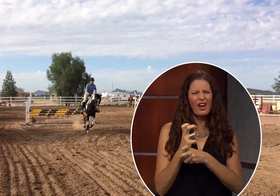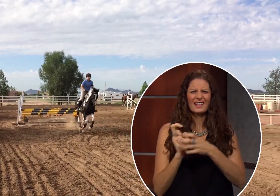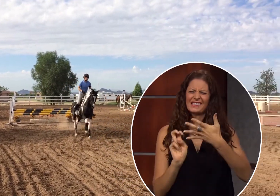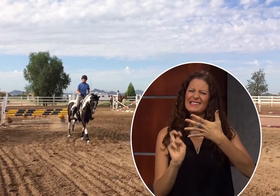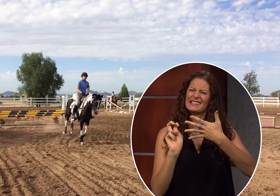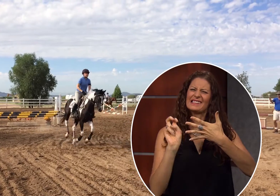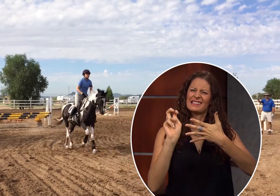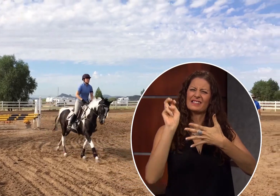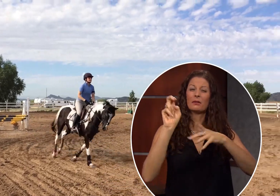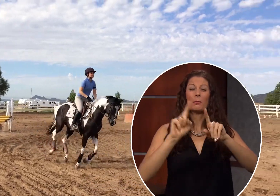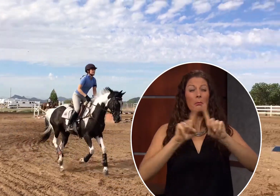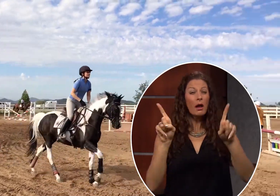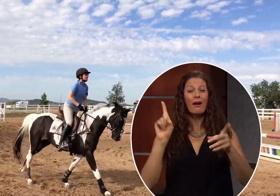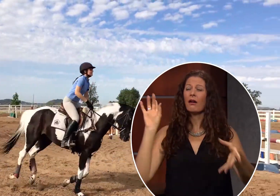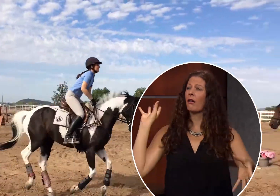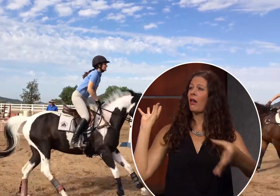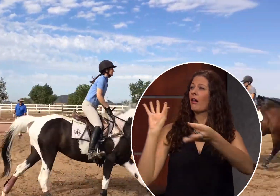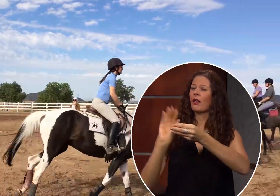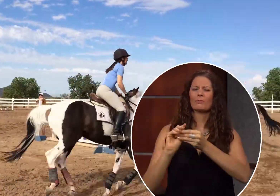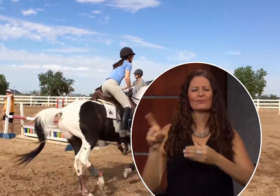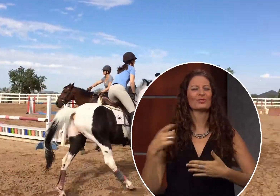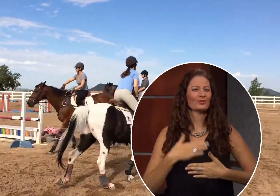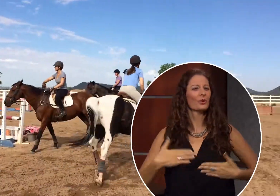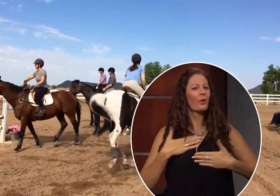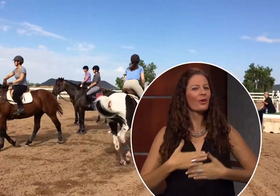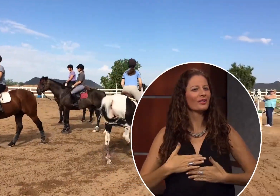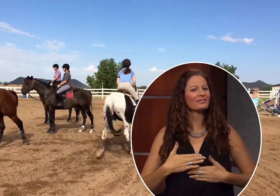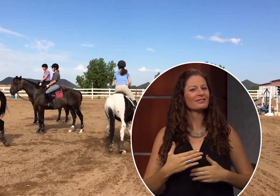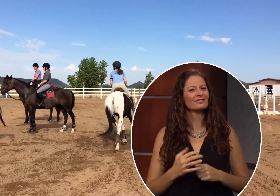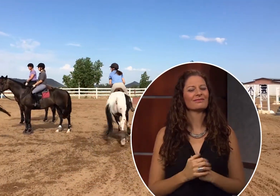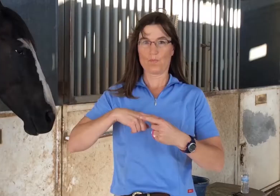to get to her level but she’s enjoyed every minute of it.